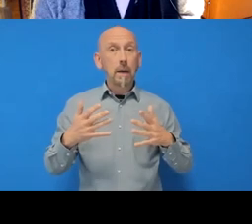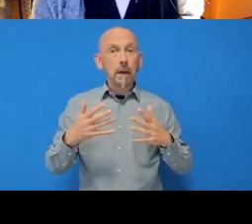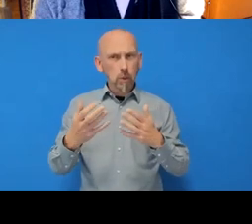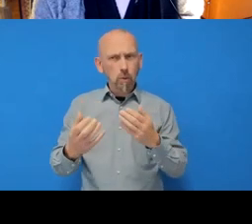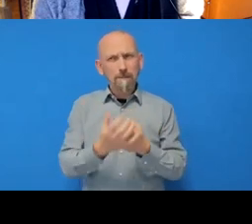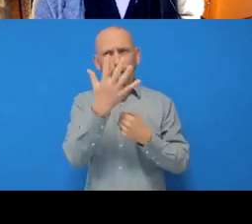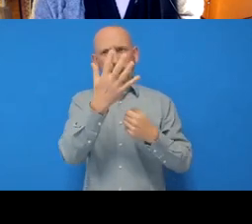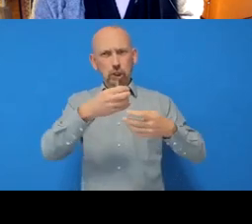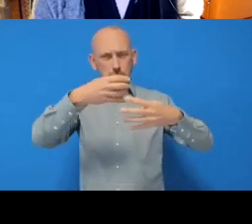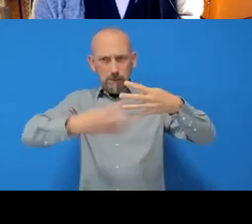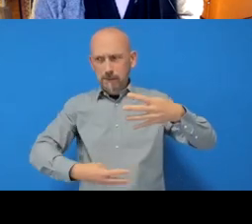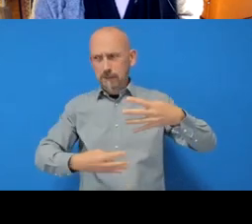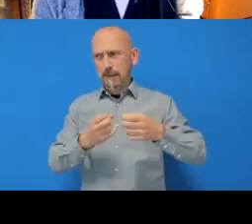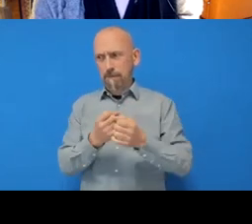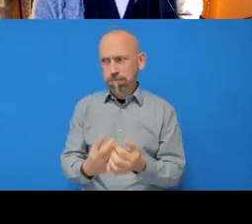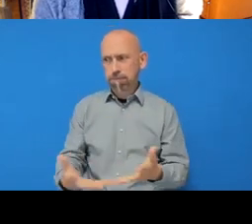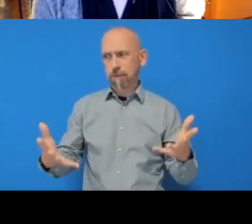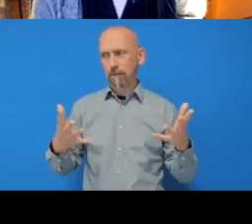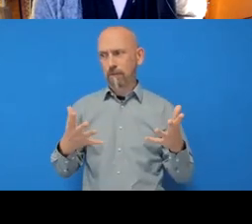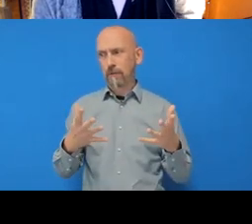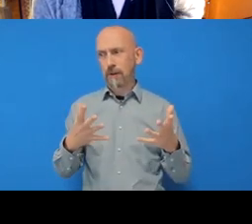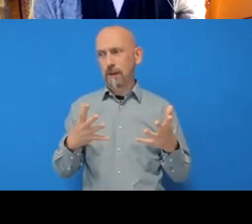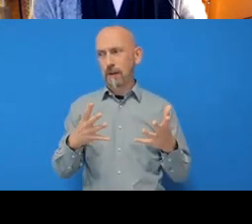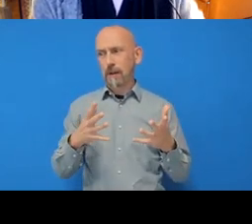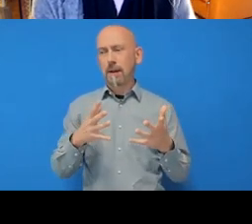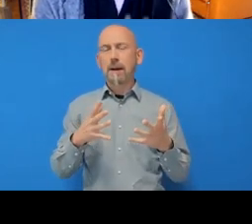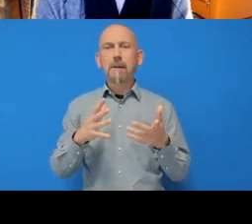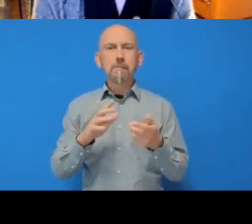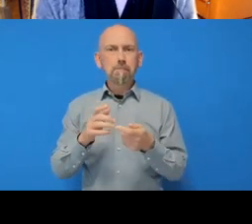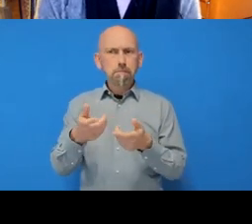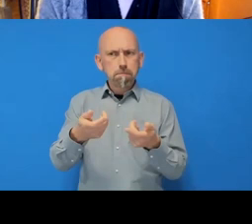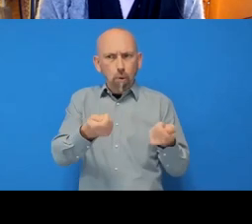pull requests come in, 10 or 11 of them. That's really great so I'll try- as I said, I'll do that after the workshop.